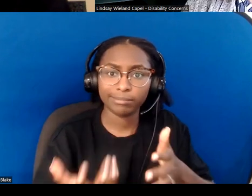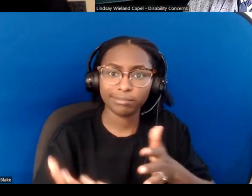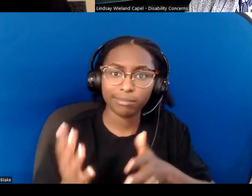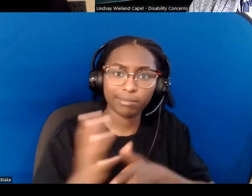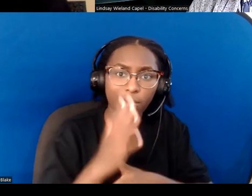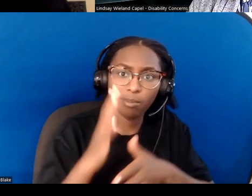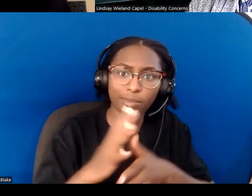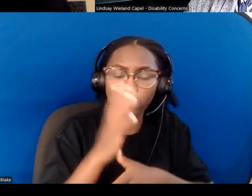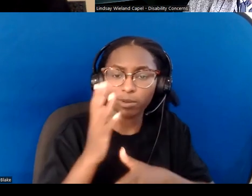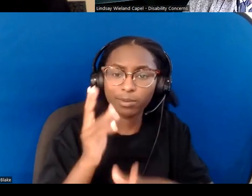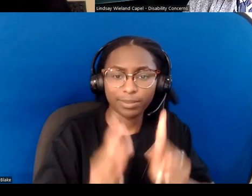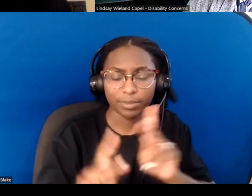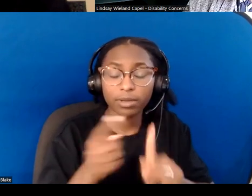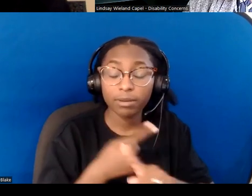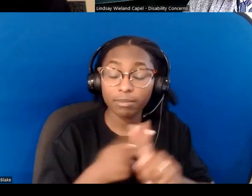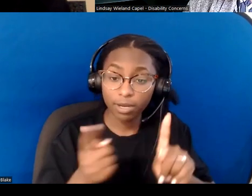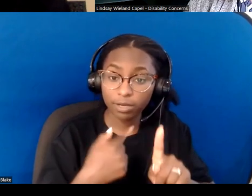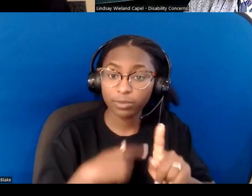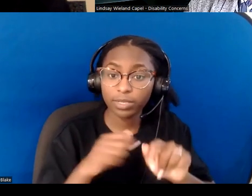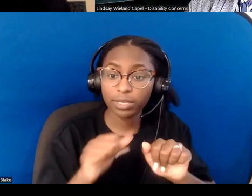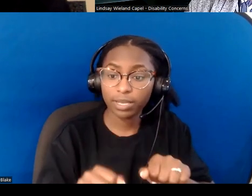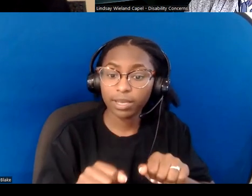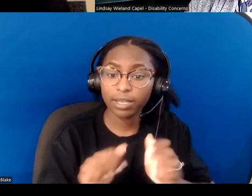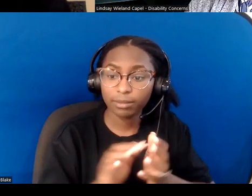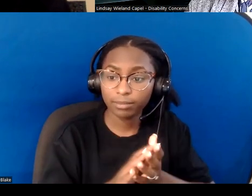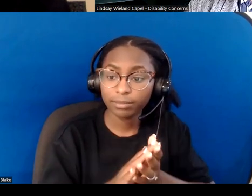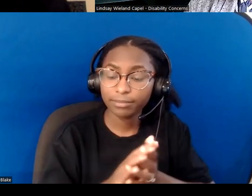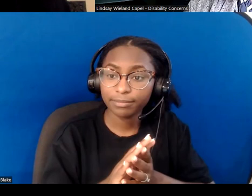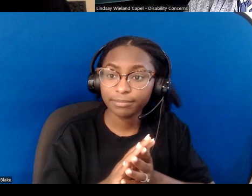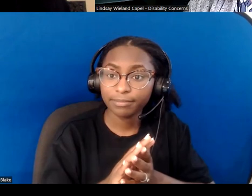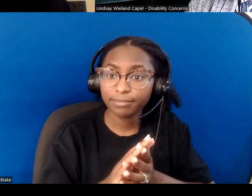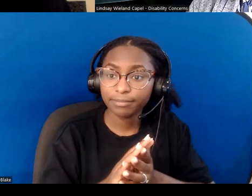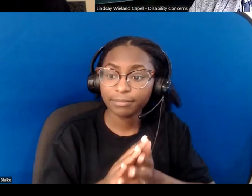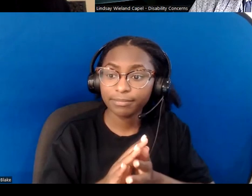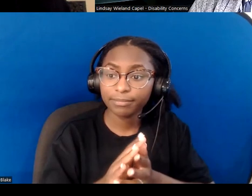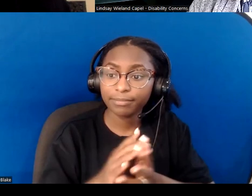who God uses [notification sound] in the holy work of transformed living.